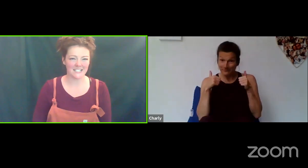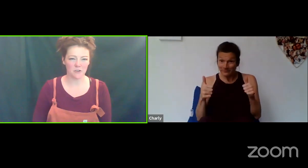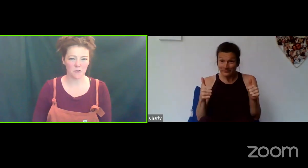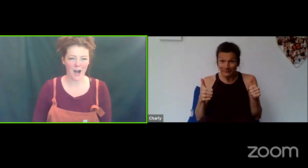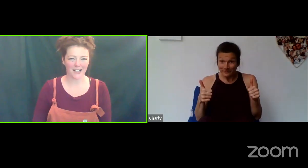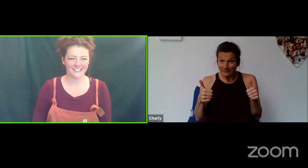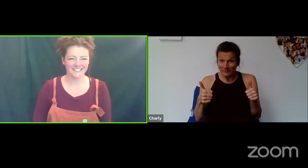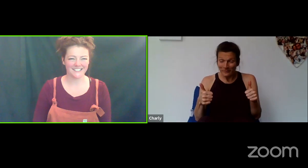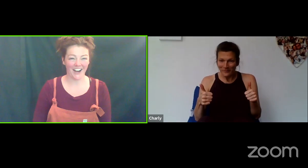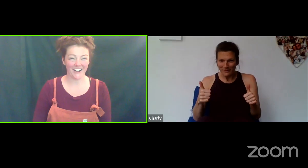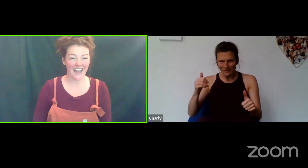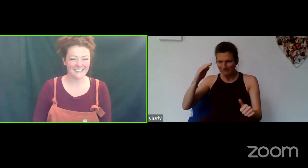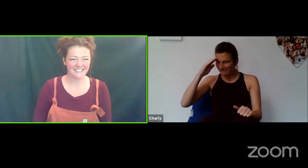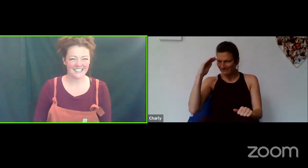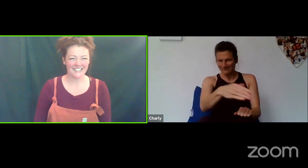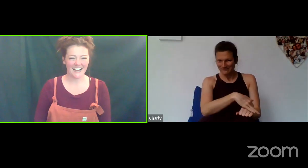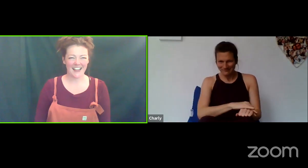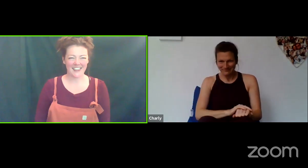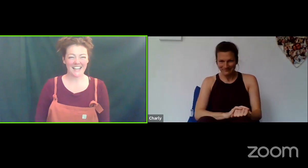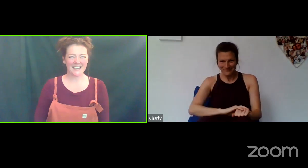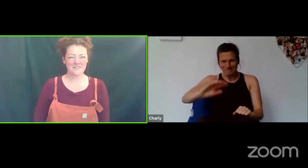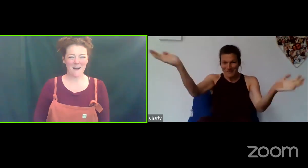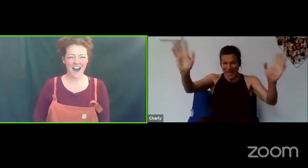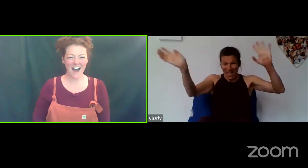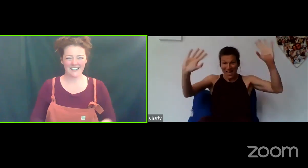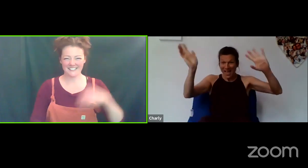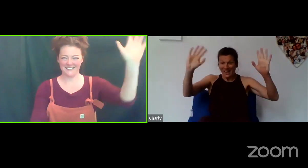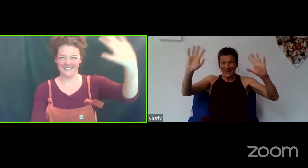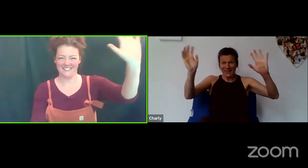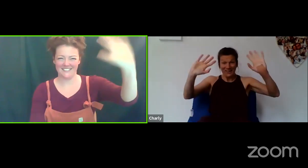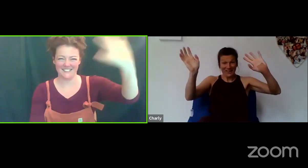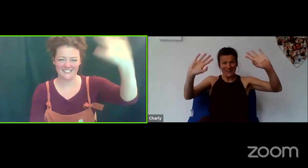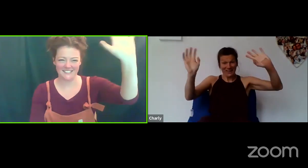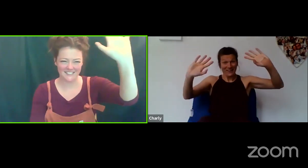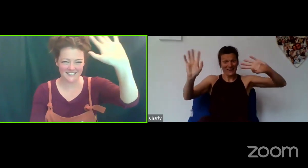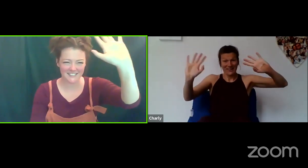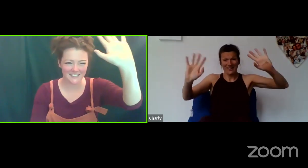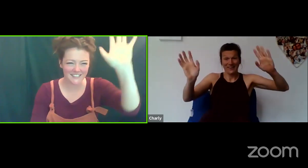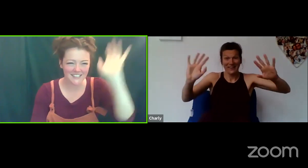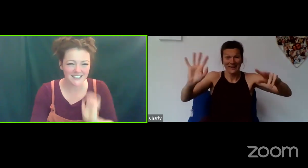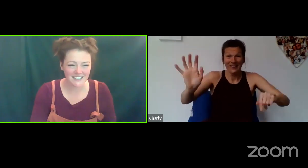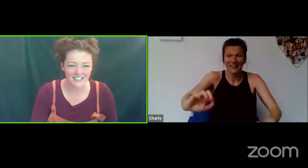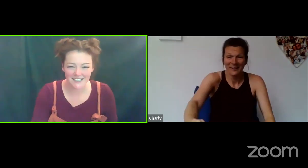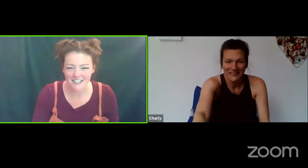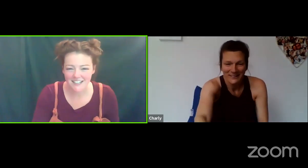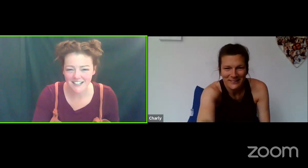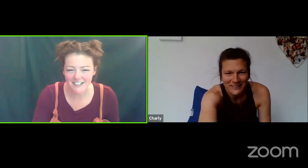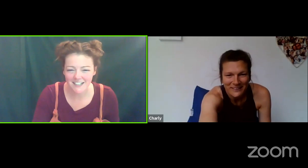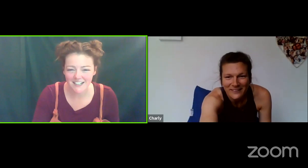in your work. OK, thank you, bye!